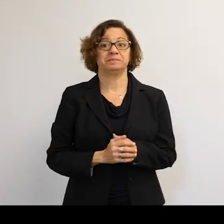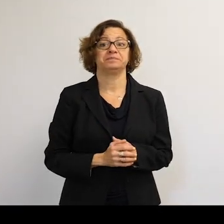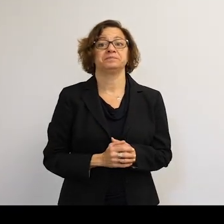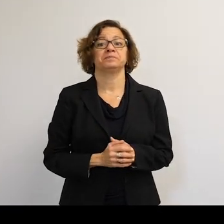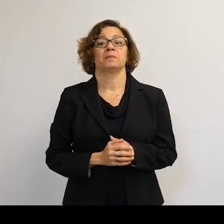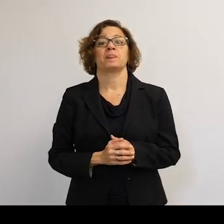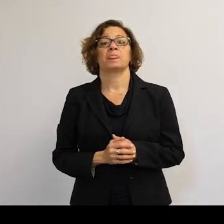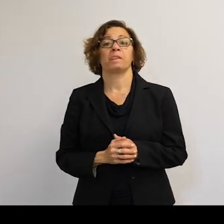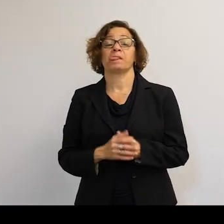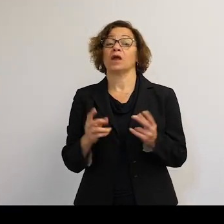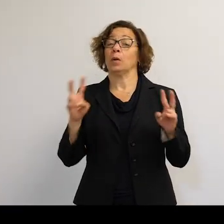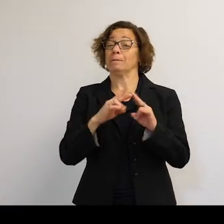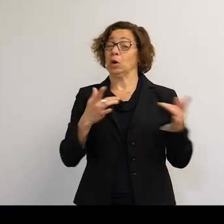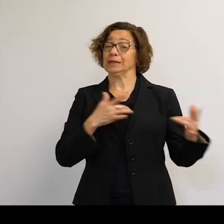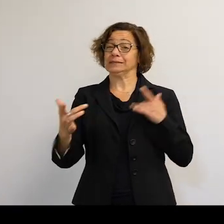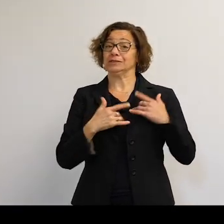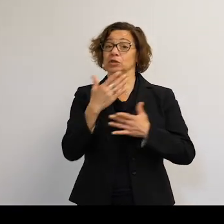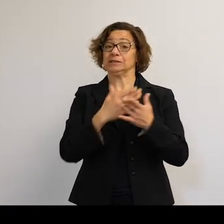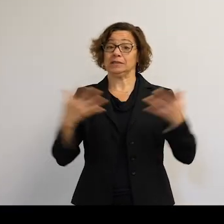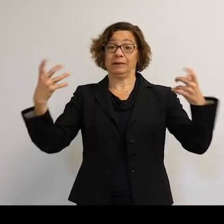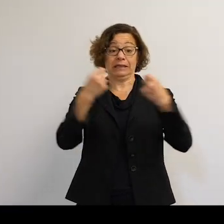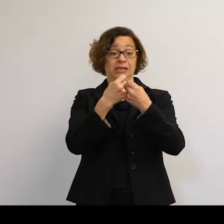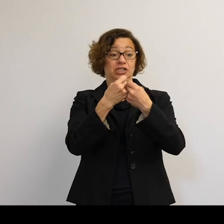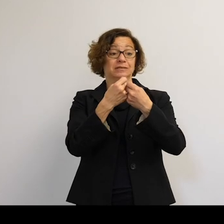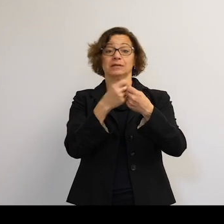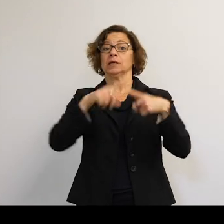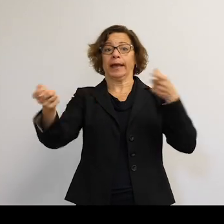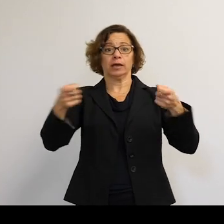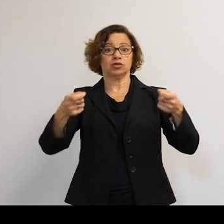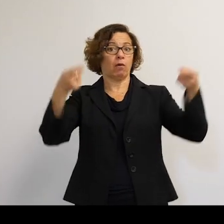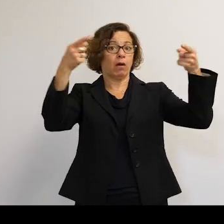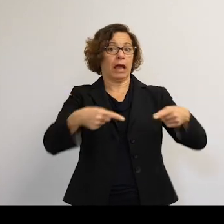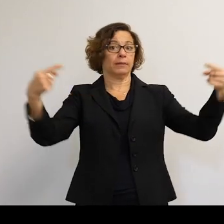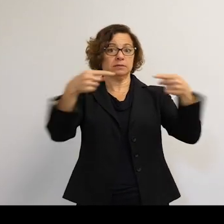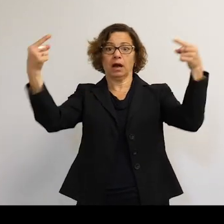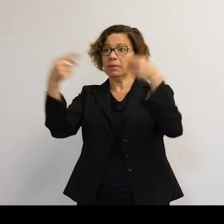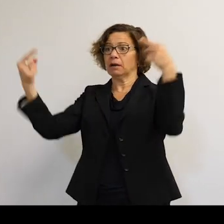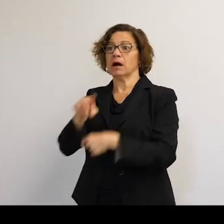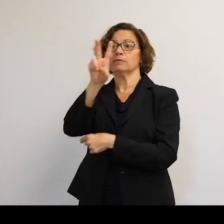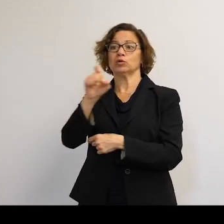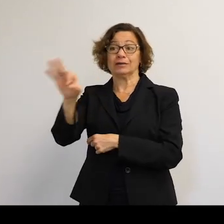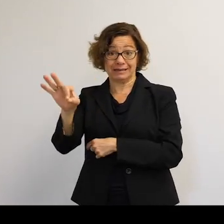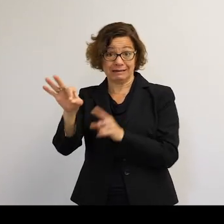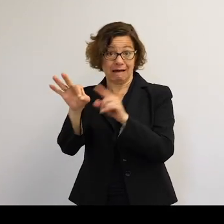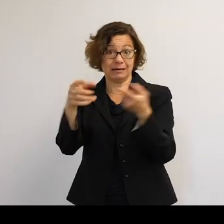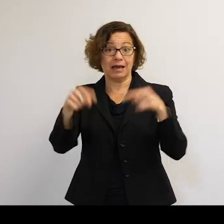Much more worrying about some collisions outside of our control. So in 2009, two satellites--